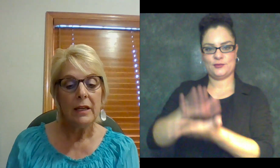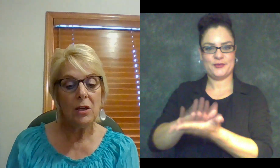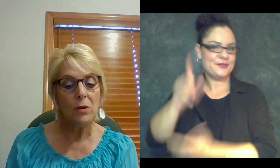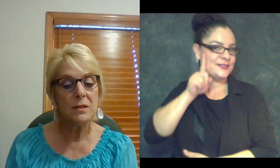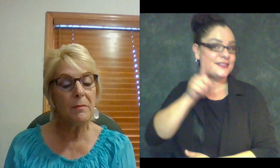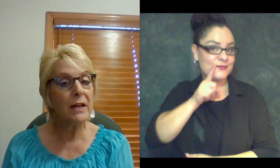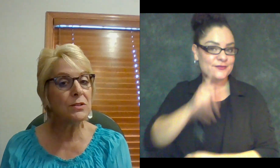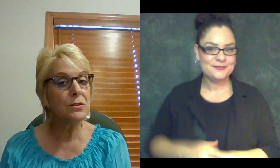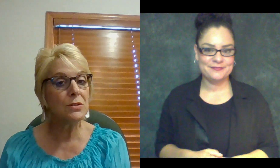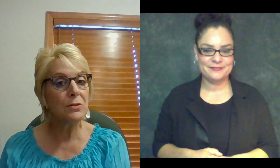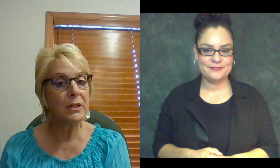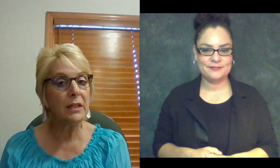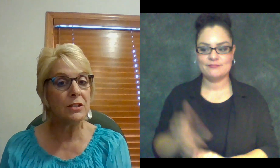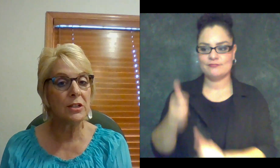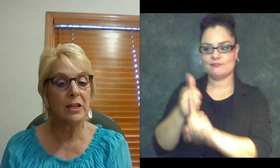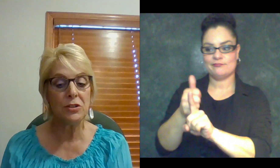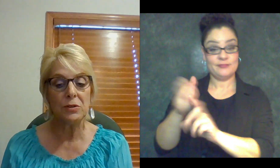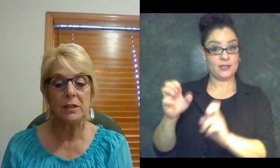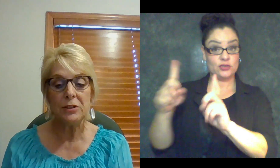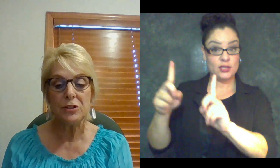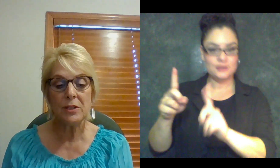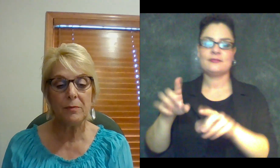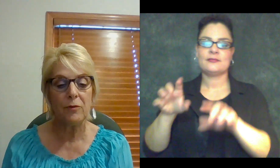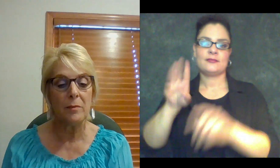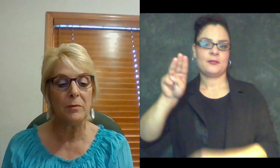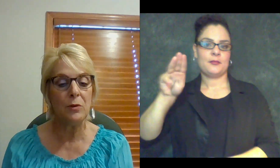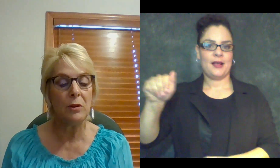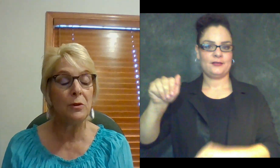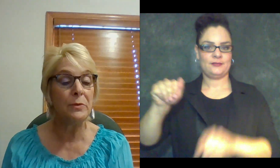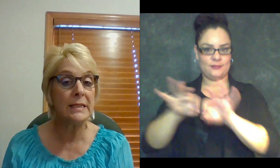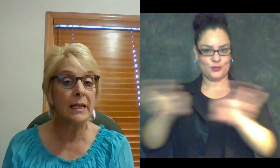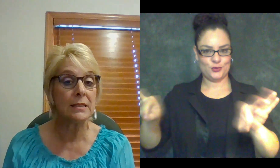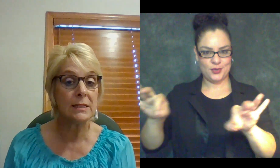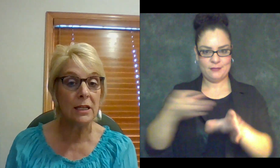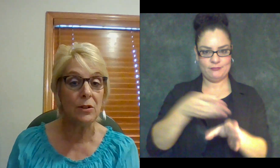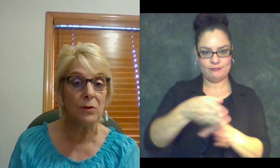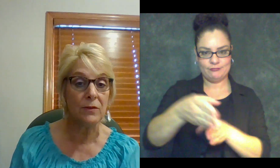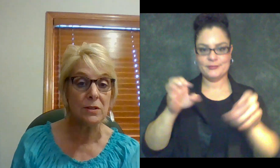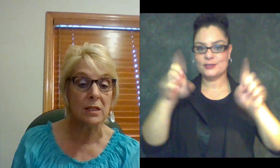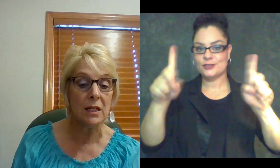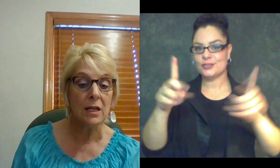He holds a Master’s Degree in Educational Leadership from Louisiana State University